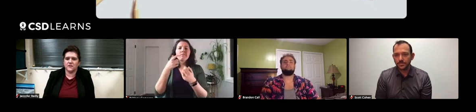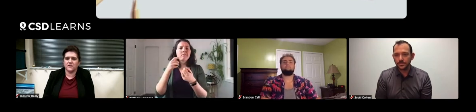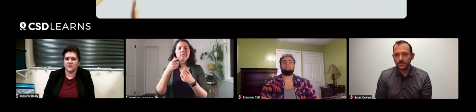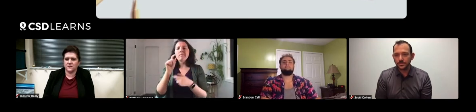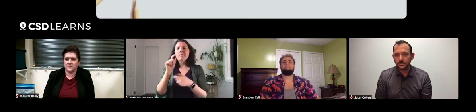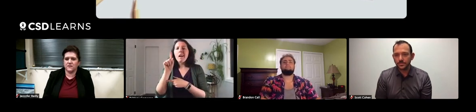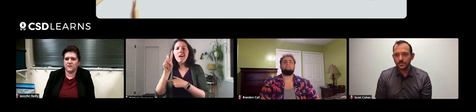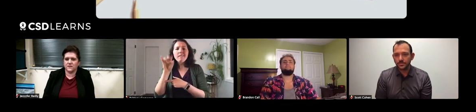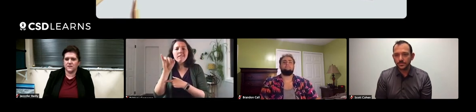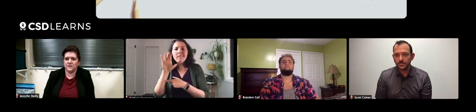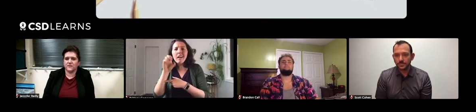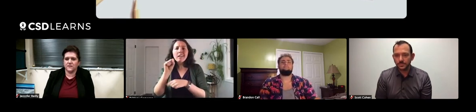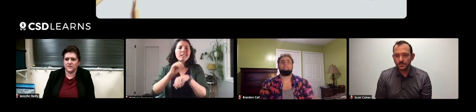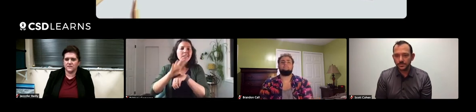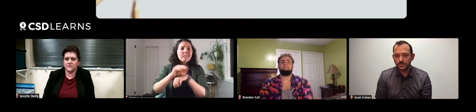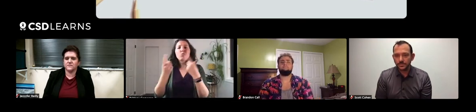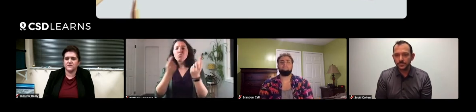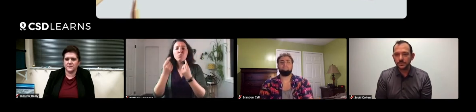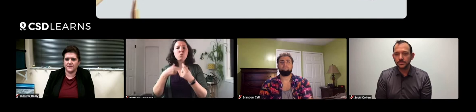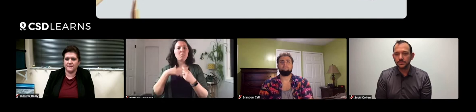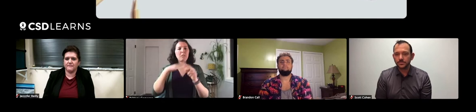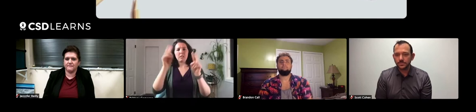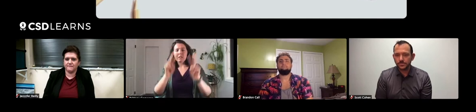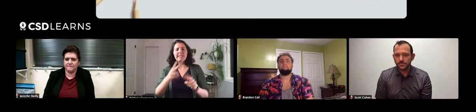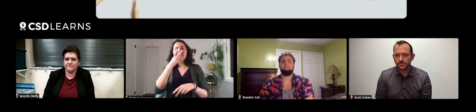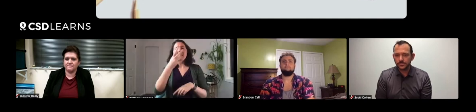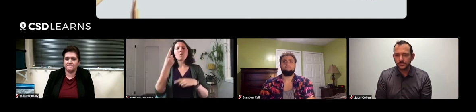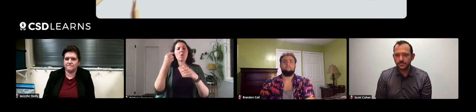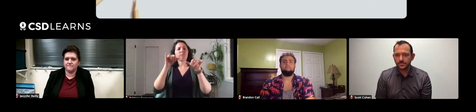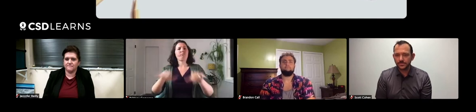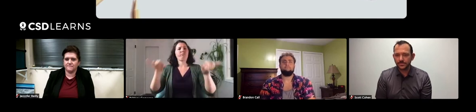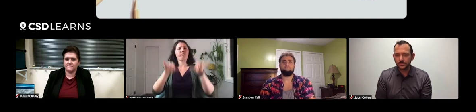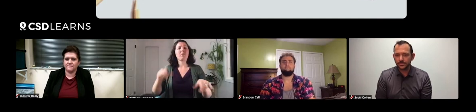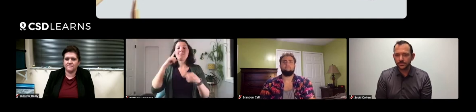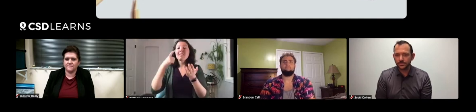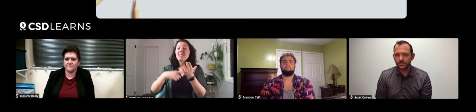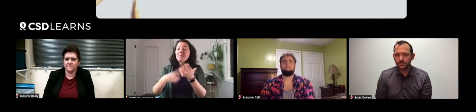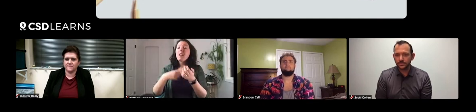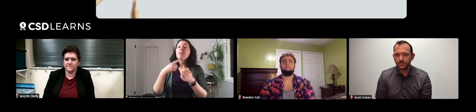There's a lot of advice out there in terms of what to do for houseplants, but I'll find a commonality.